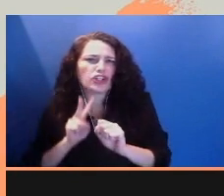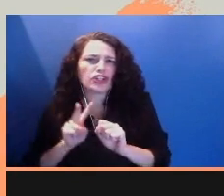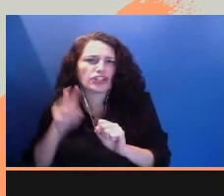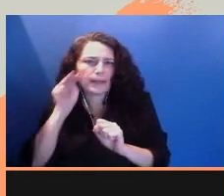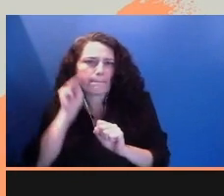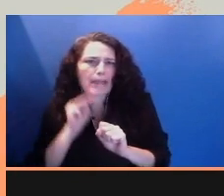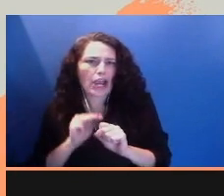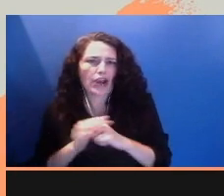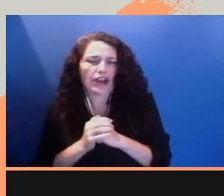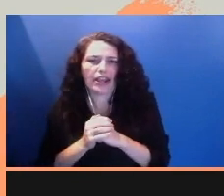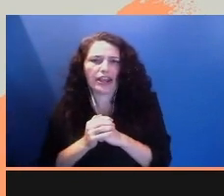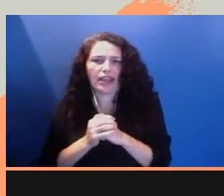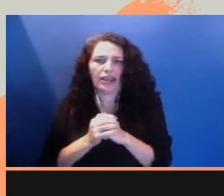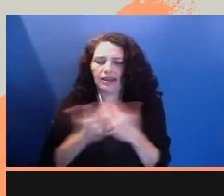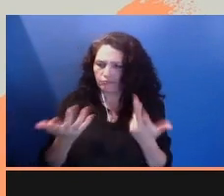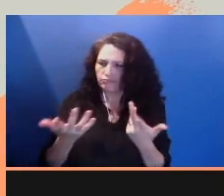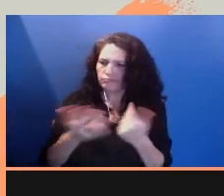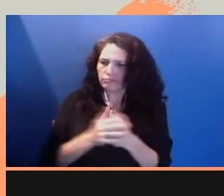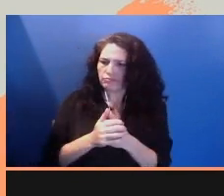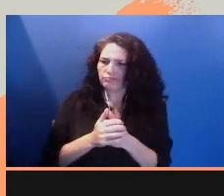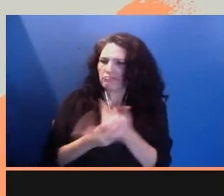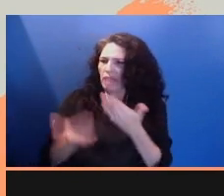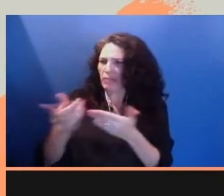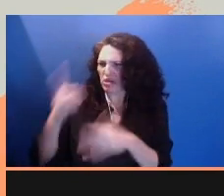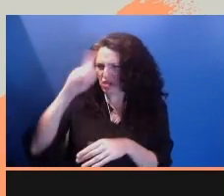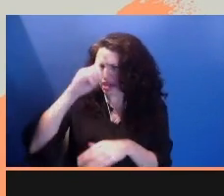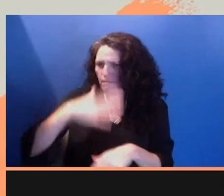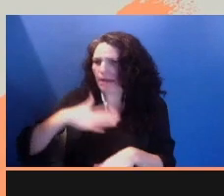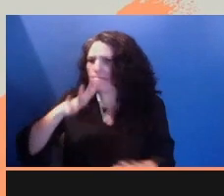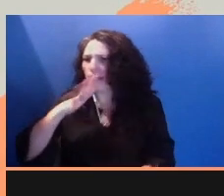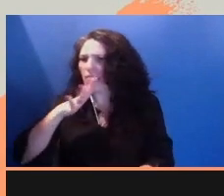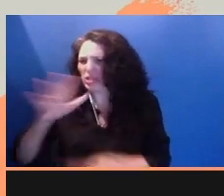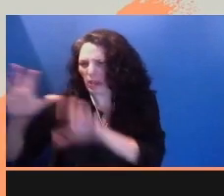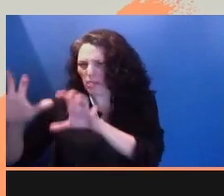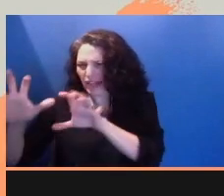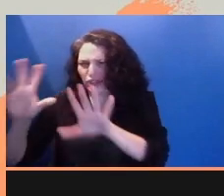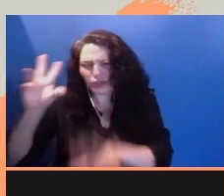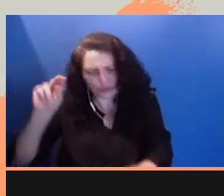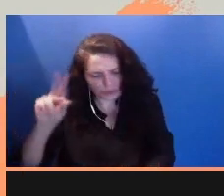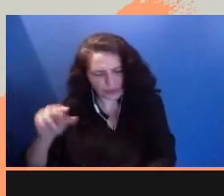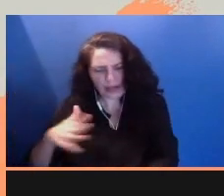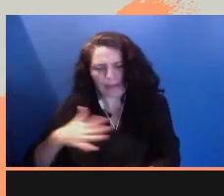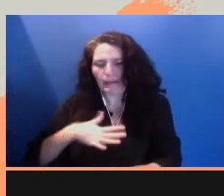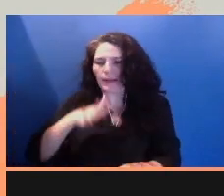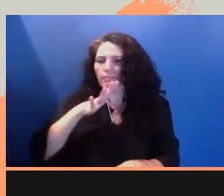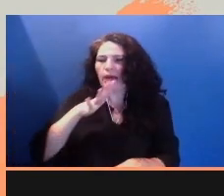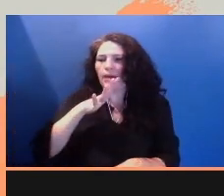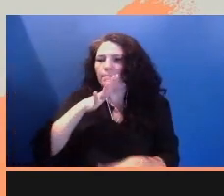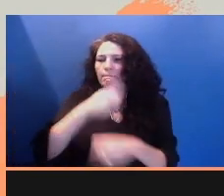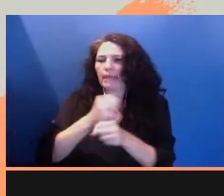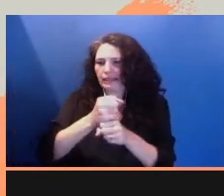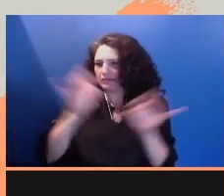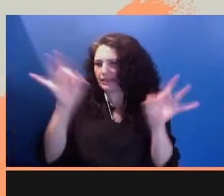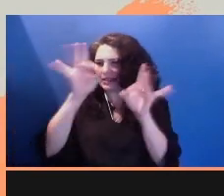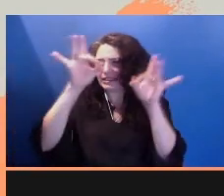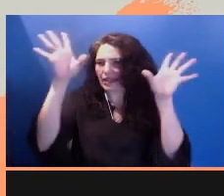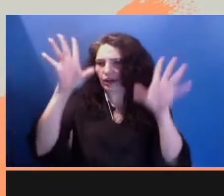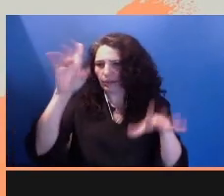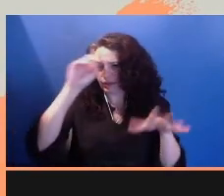I see a woman who made terrible choices, faced with options I could not wish on my worst enemy,